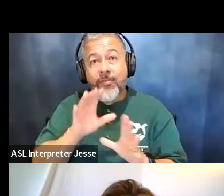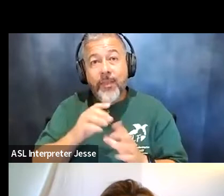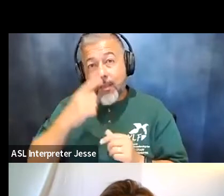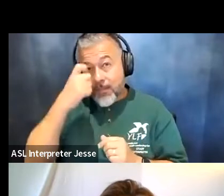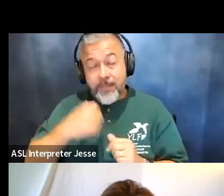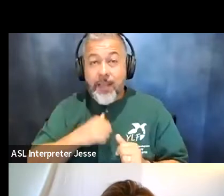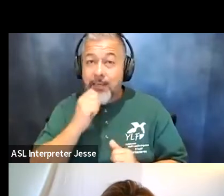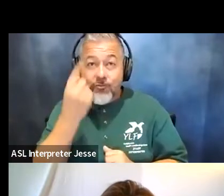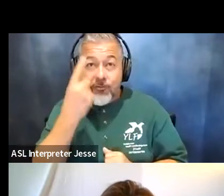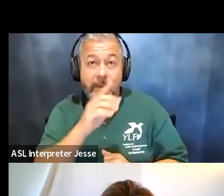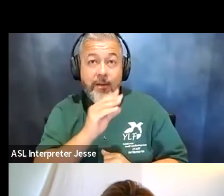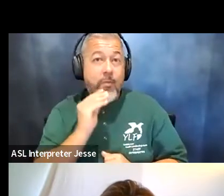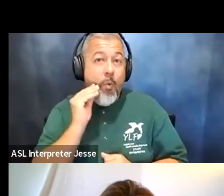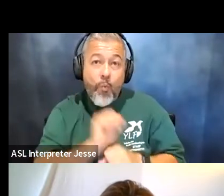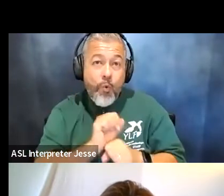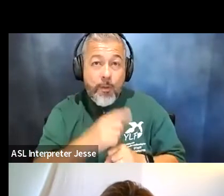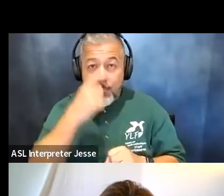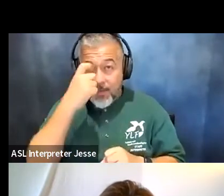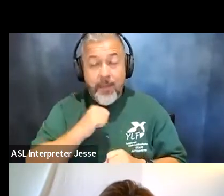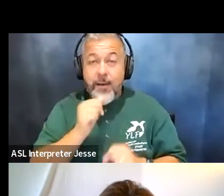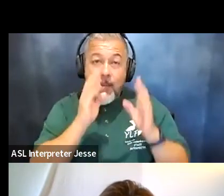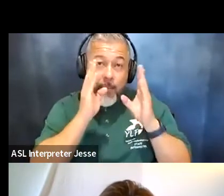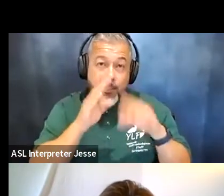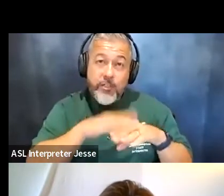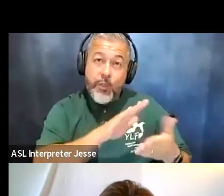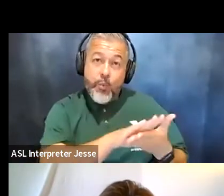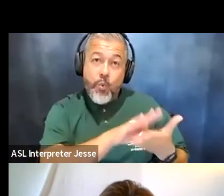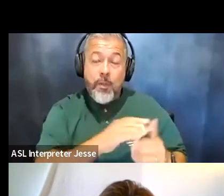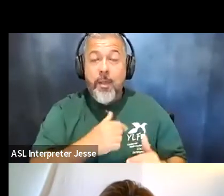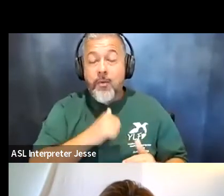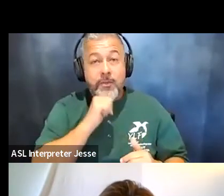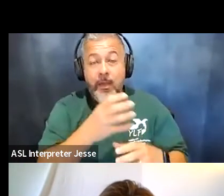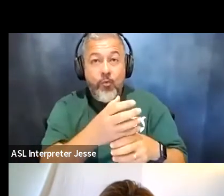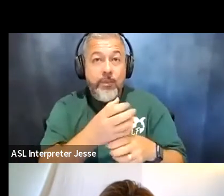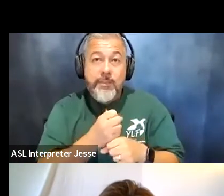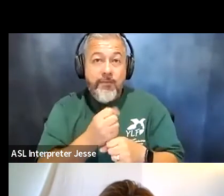the assignments because i was paying attention because i wasn't getting any you know i wasn't